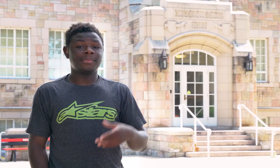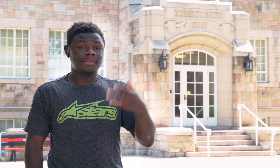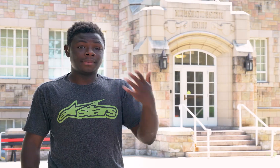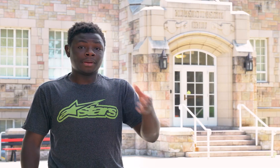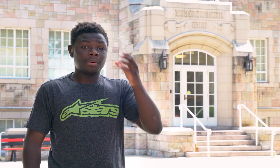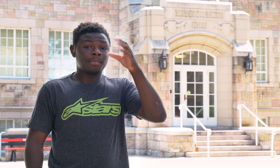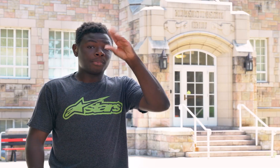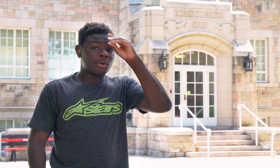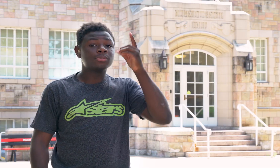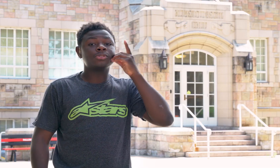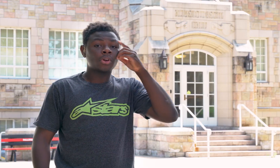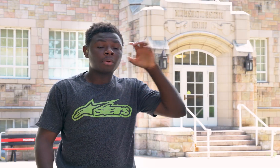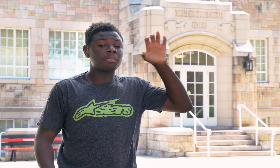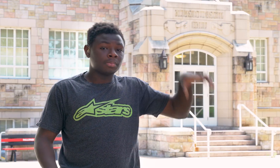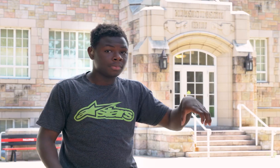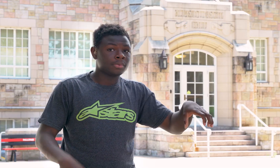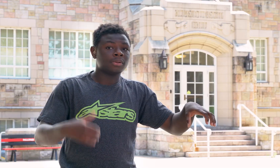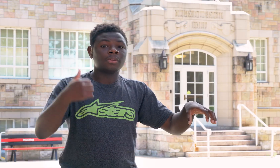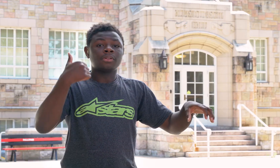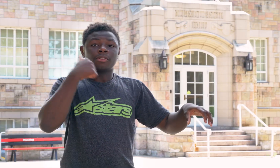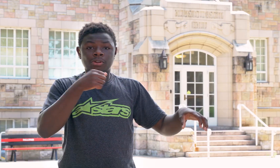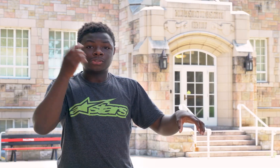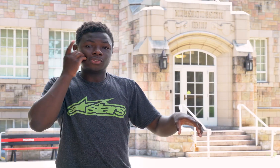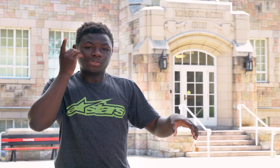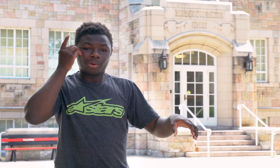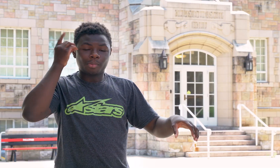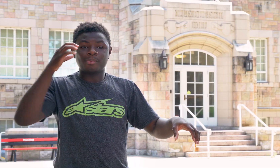There are boy dorms and girls dorms